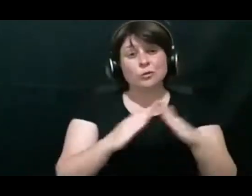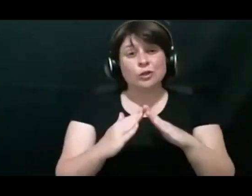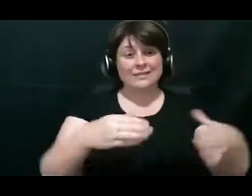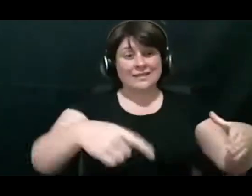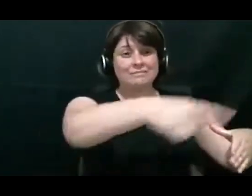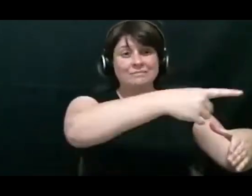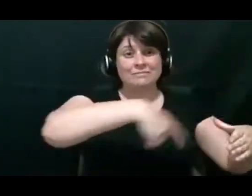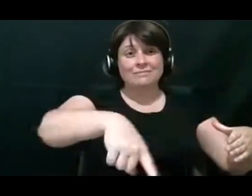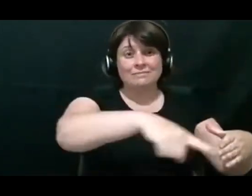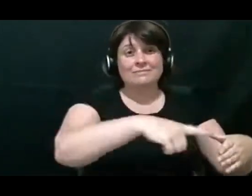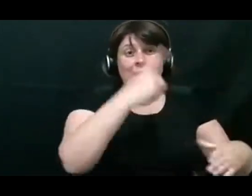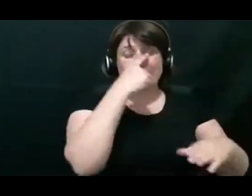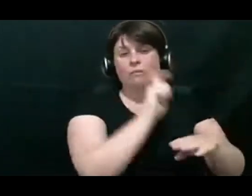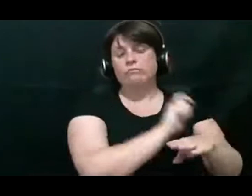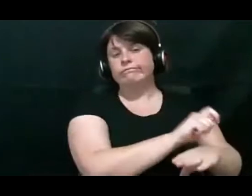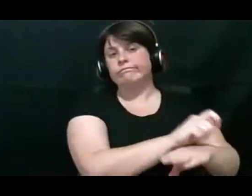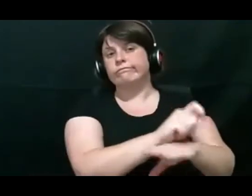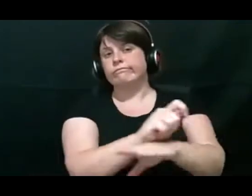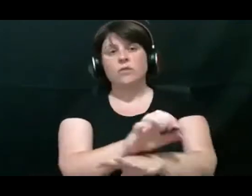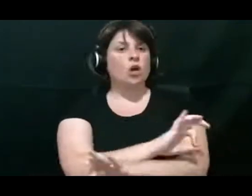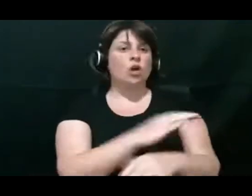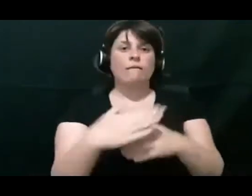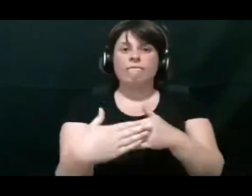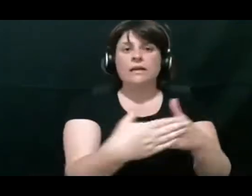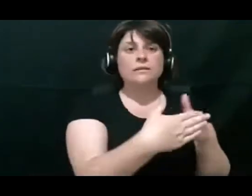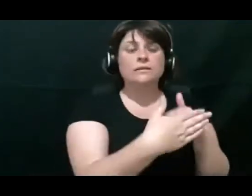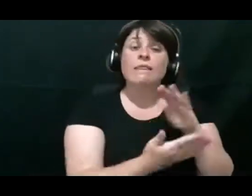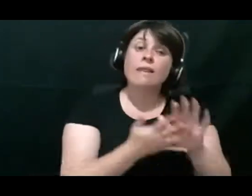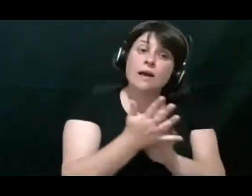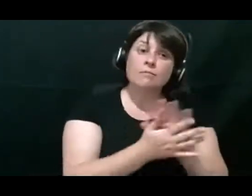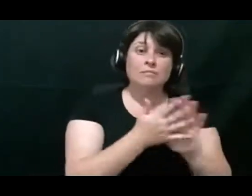media left untreated, leading to permanent hearing loss.